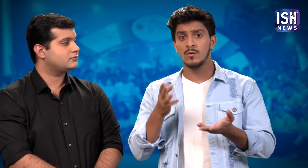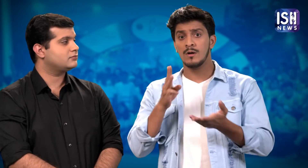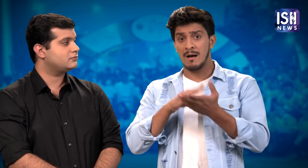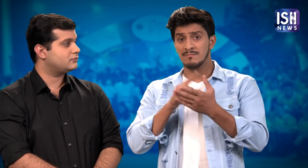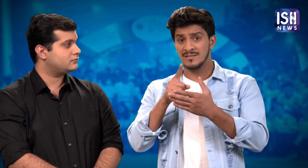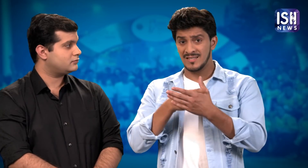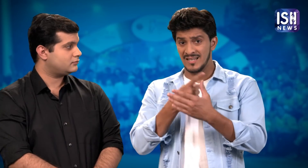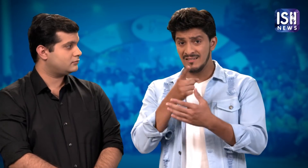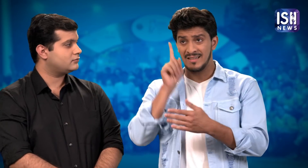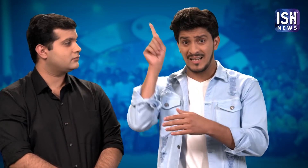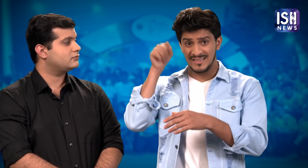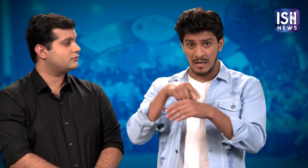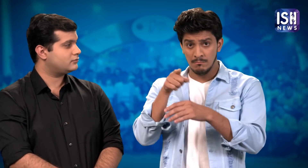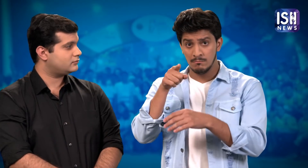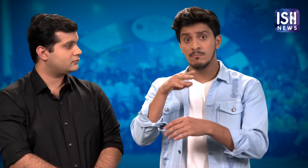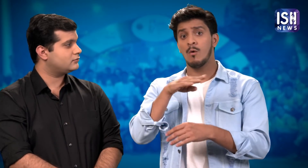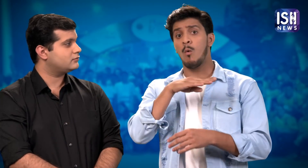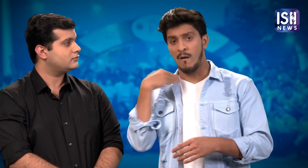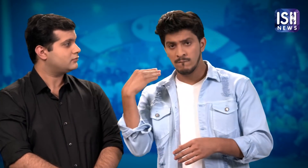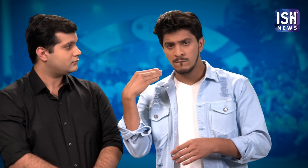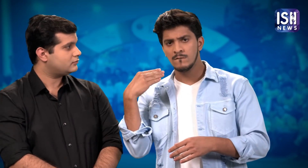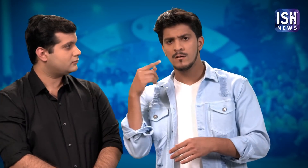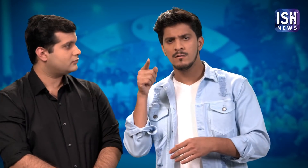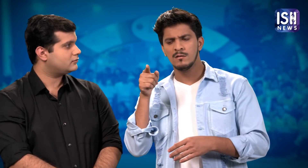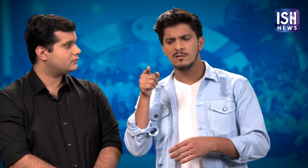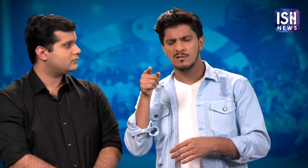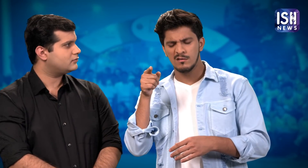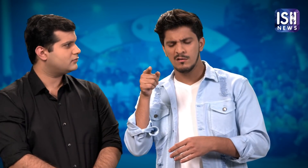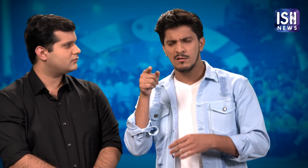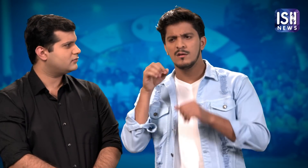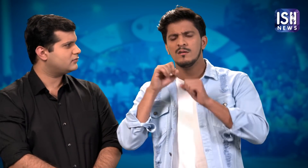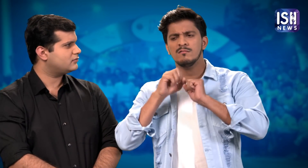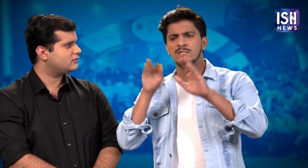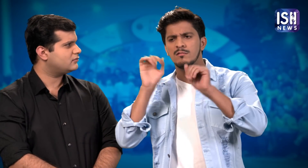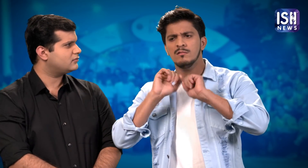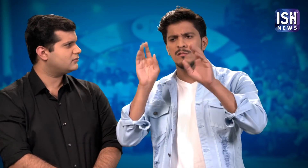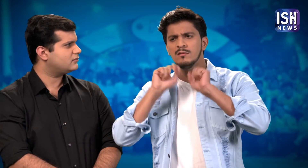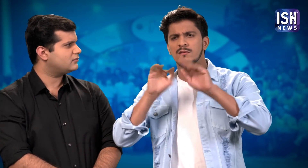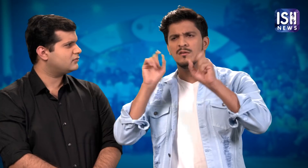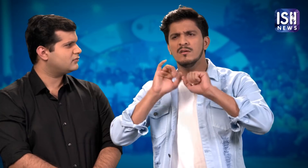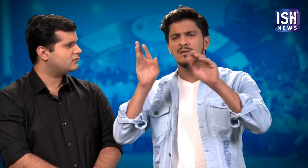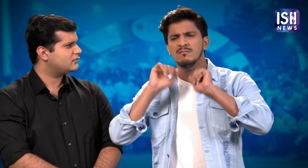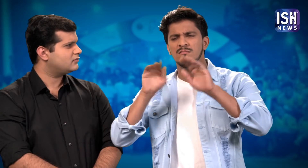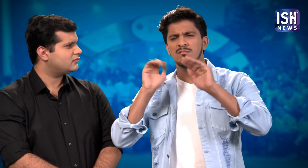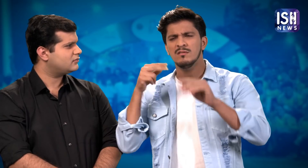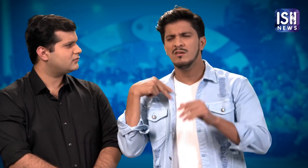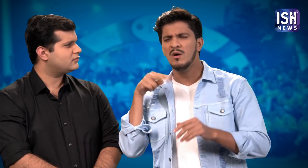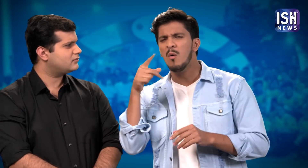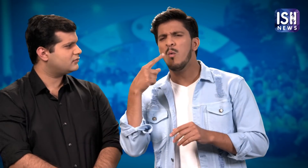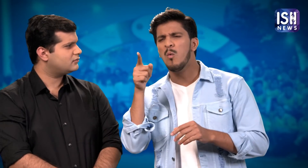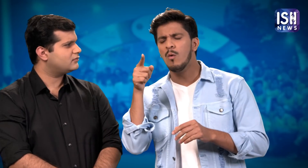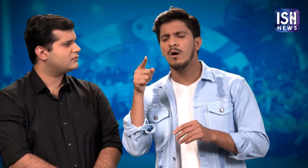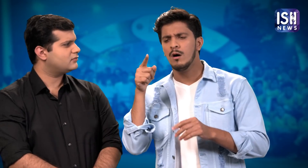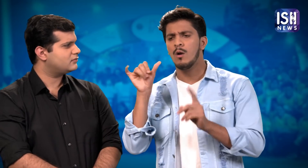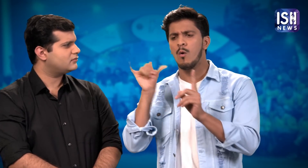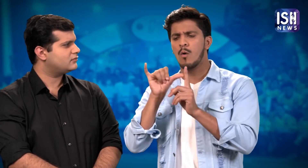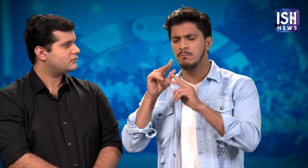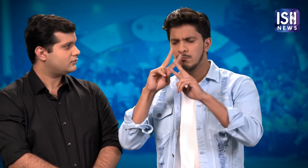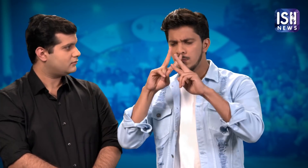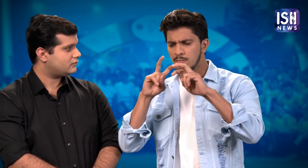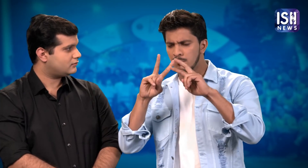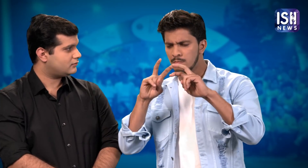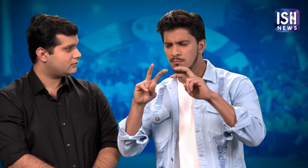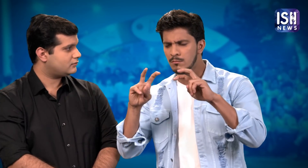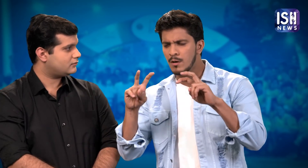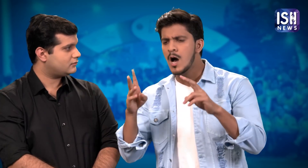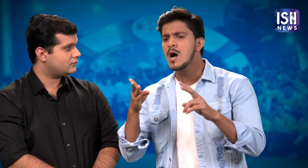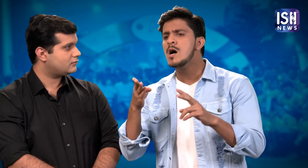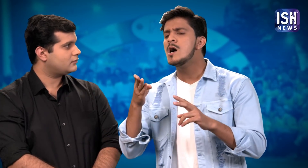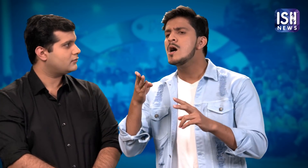When he passed away his videos went viral. That's when I researched about him on YouTube.